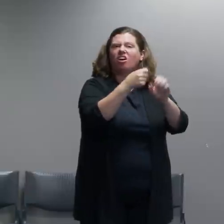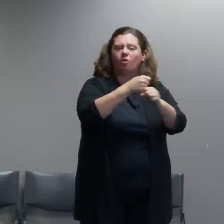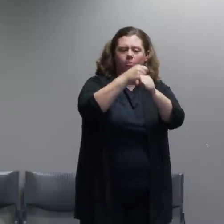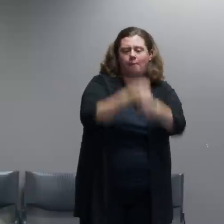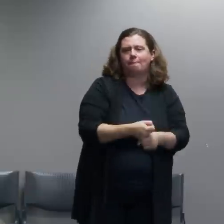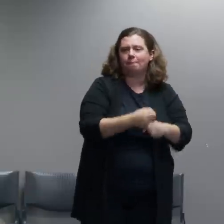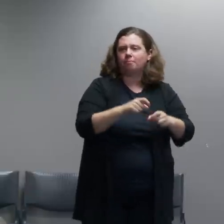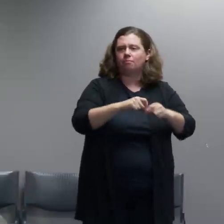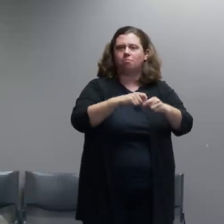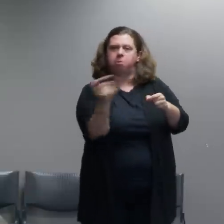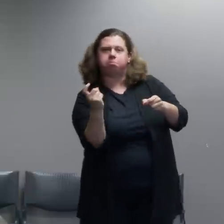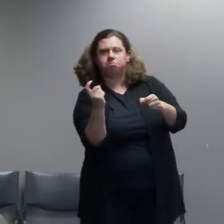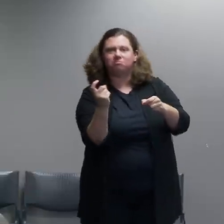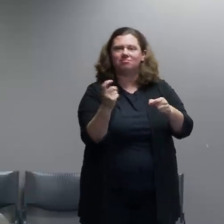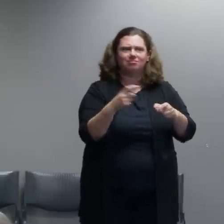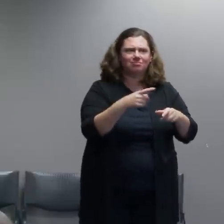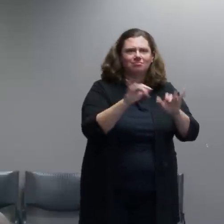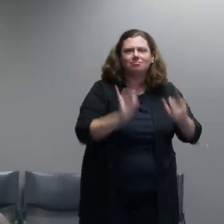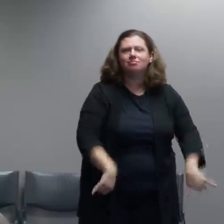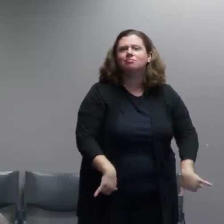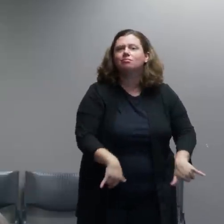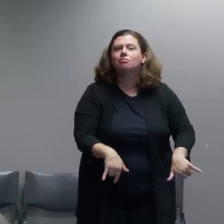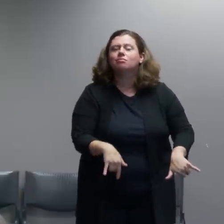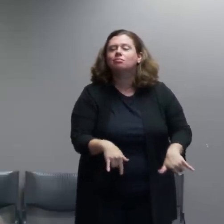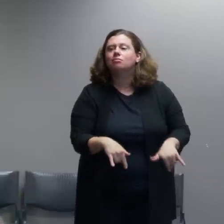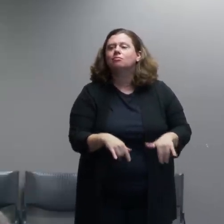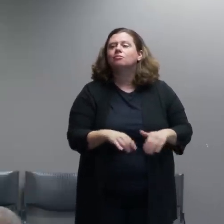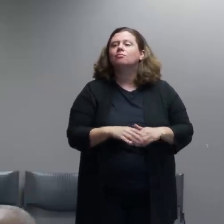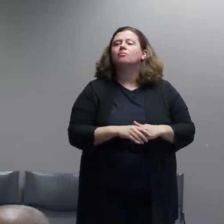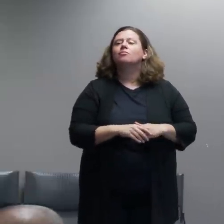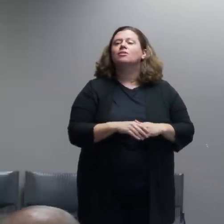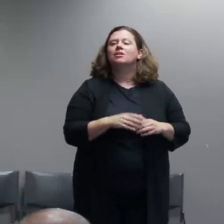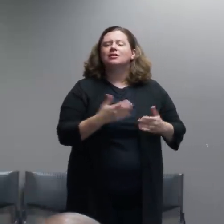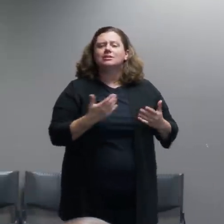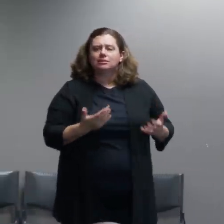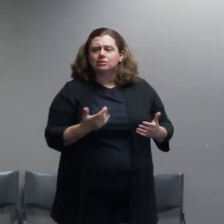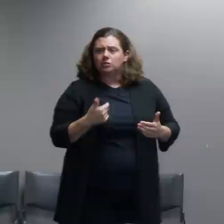At one point there was a an attempt to access the First and Jefferson parking